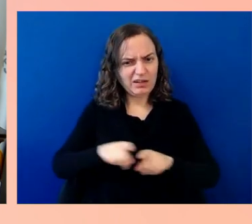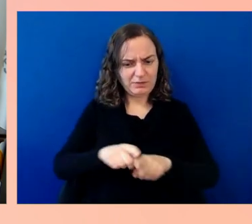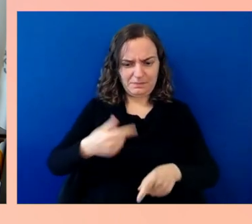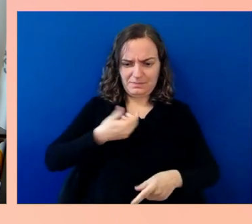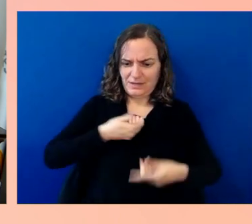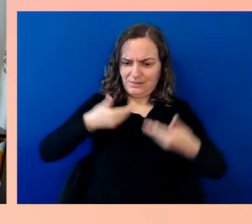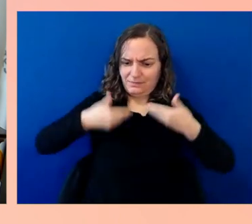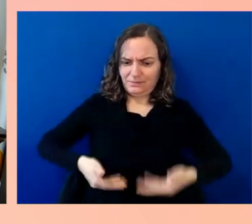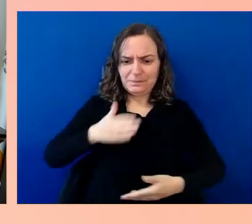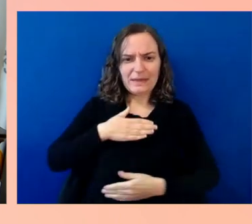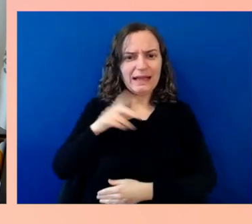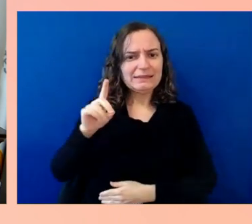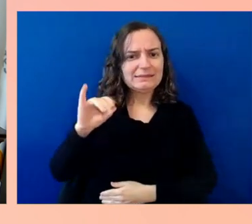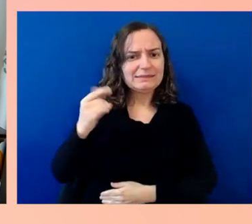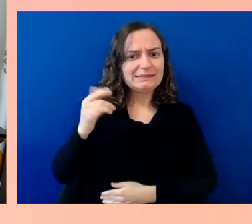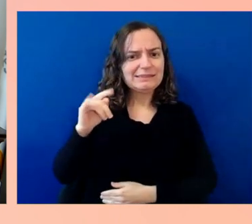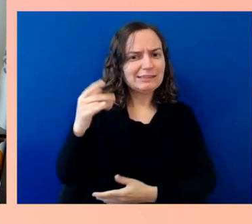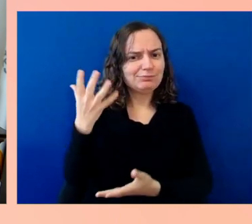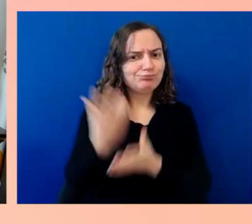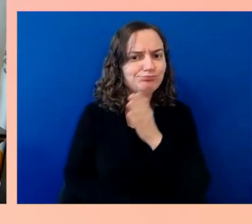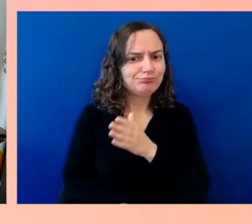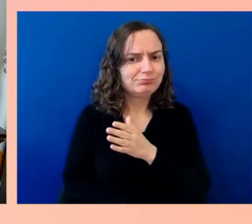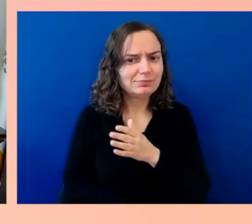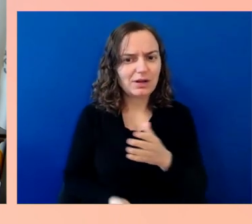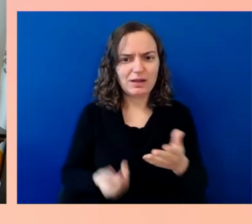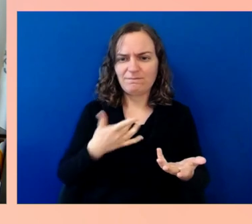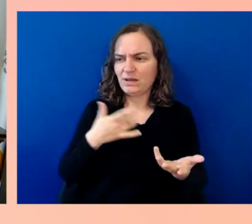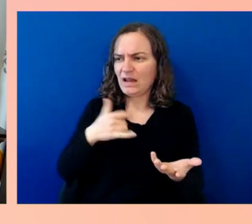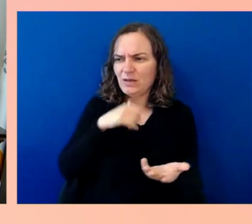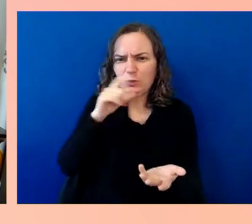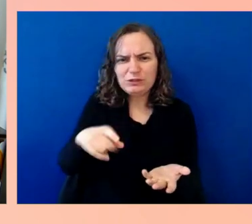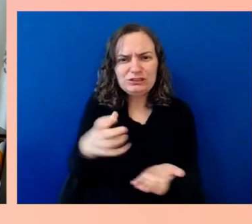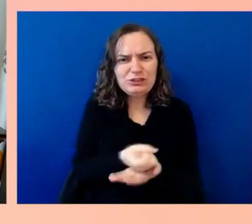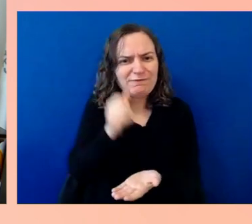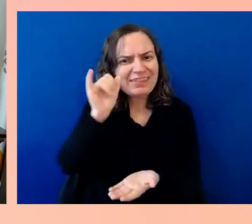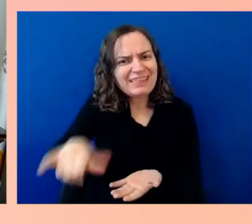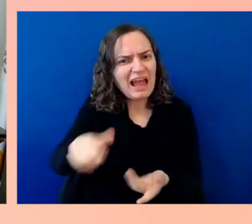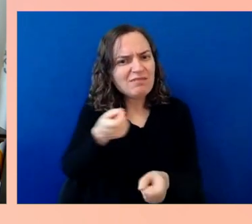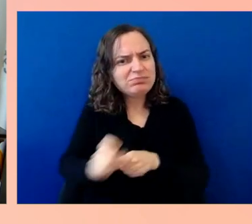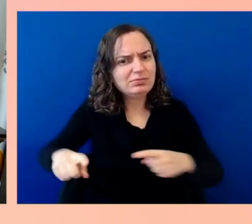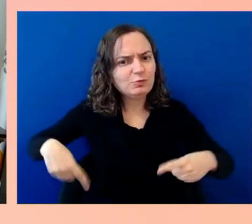advocates who have had this experience. It's why we issued the Airline Passengers with Disabilities Bill of Rights,